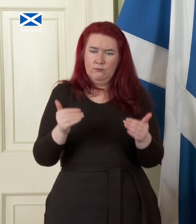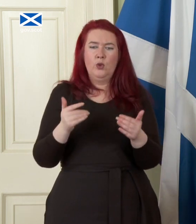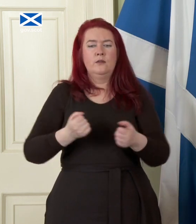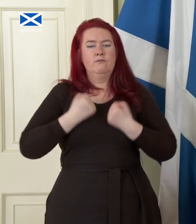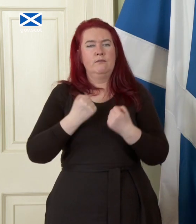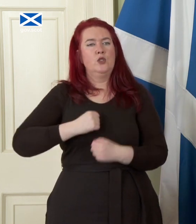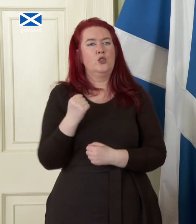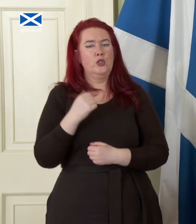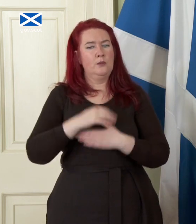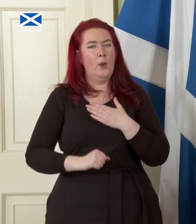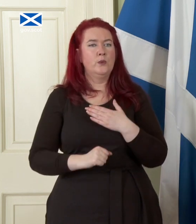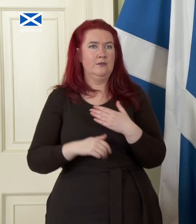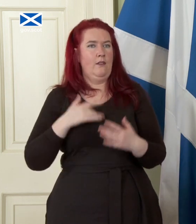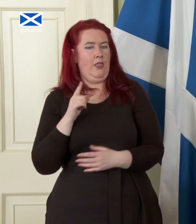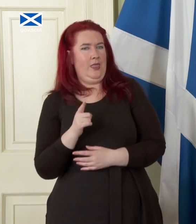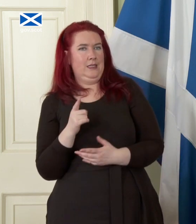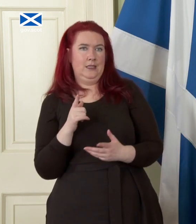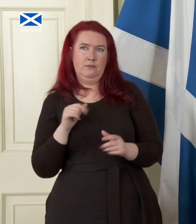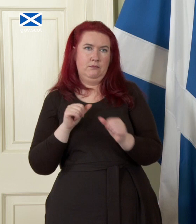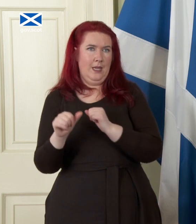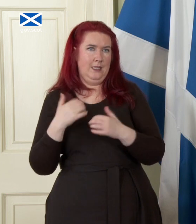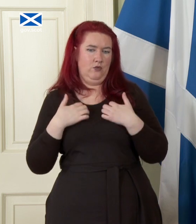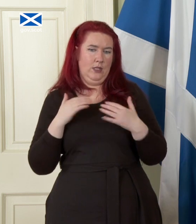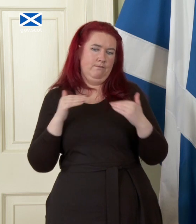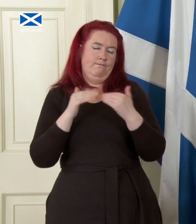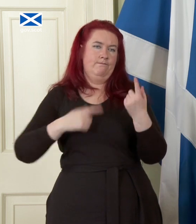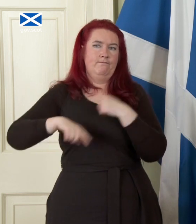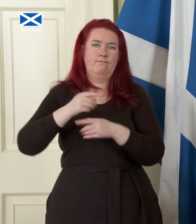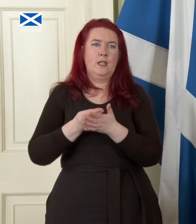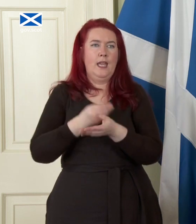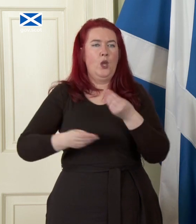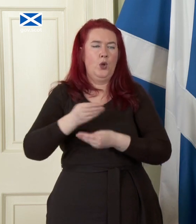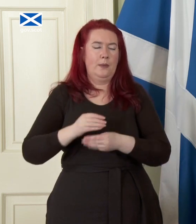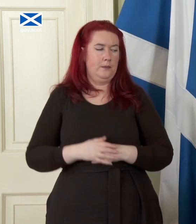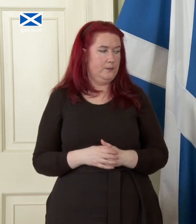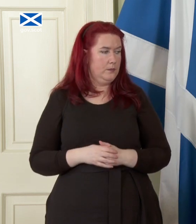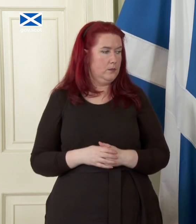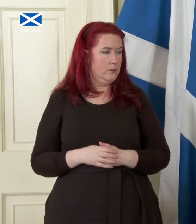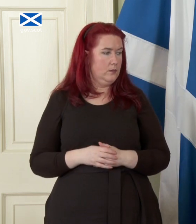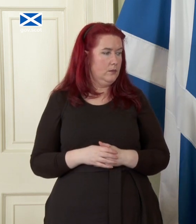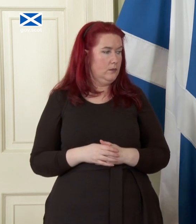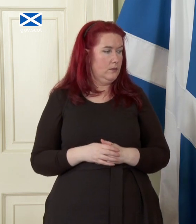that would in be the overall interest of the economy uh Rachel Watson from the Sun